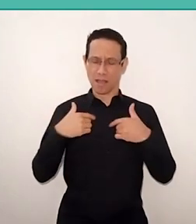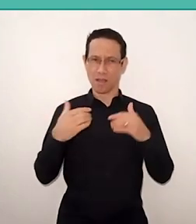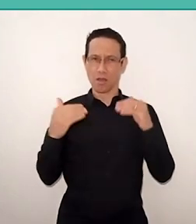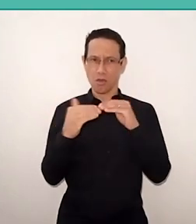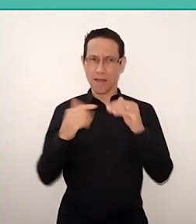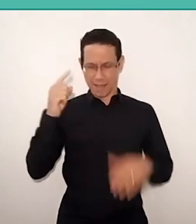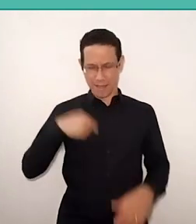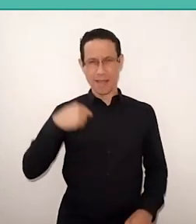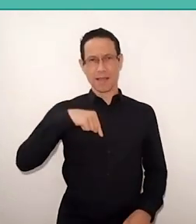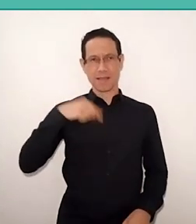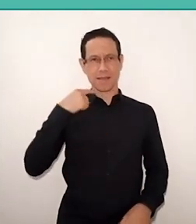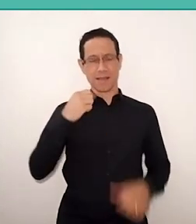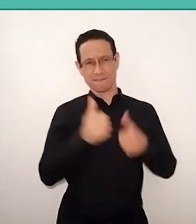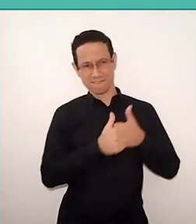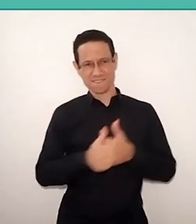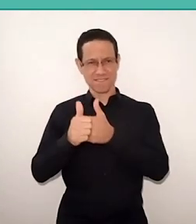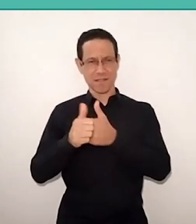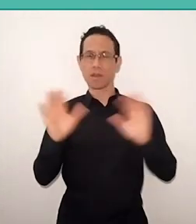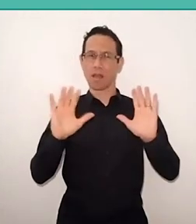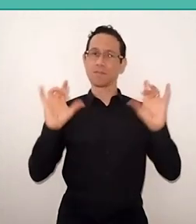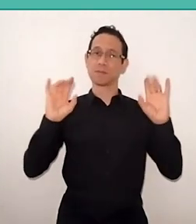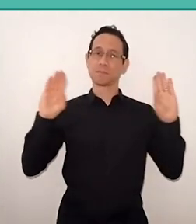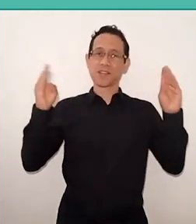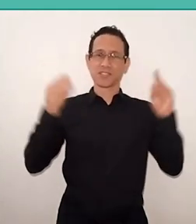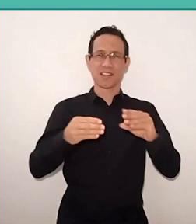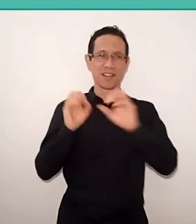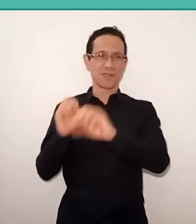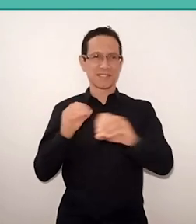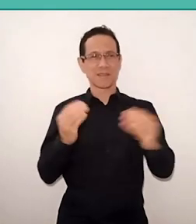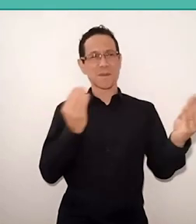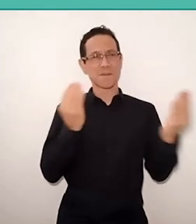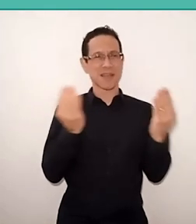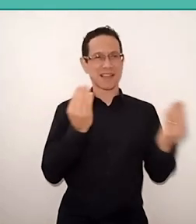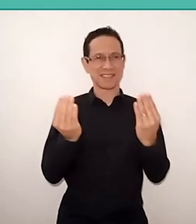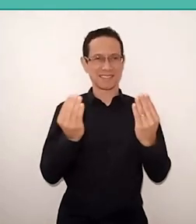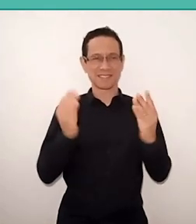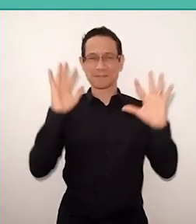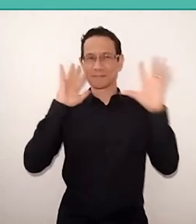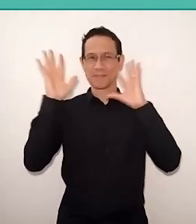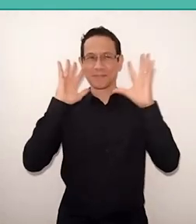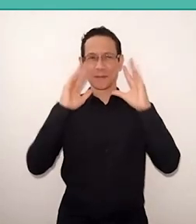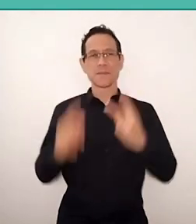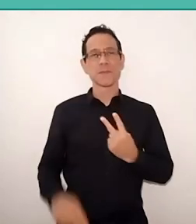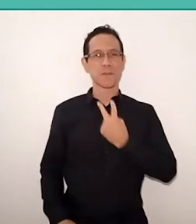educator, specialist in comparative education who thinks we can't work on comparative education,